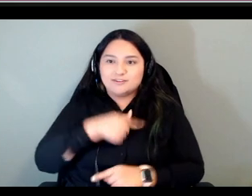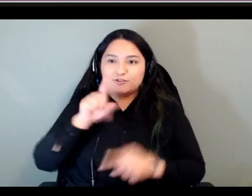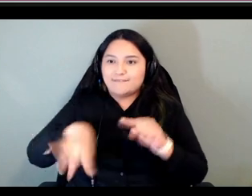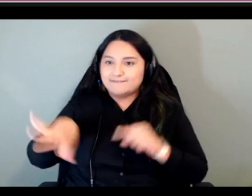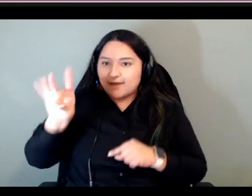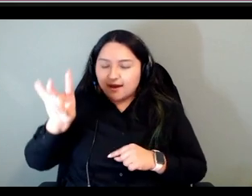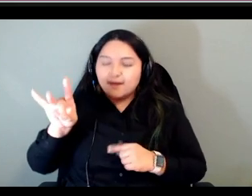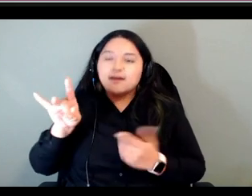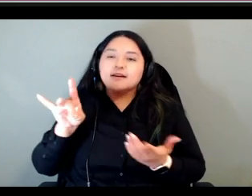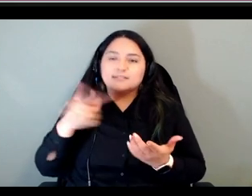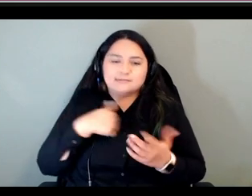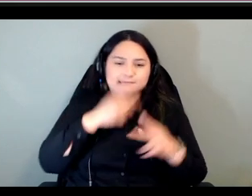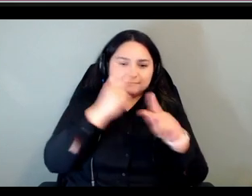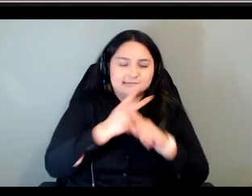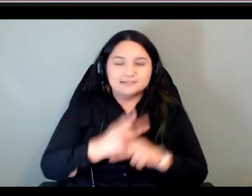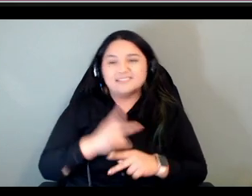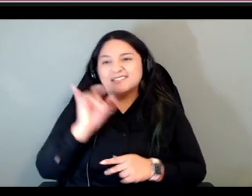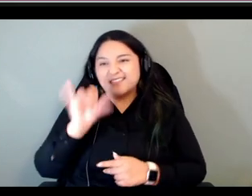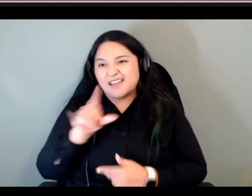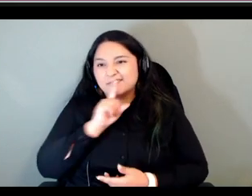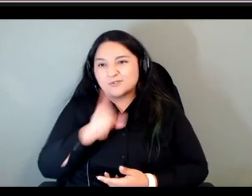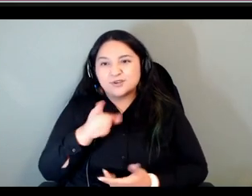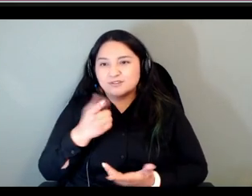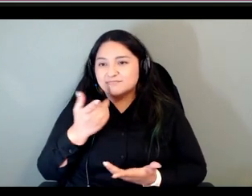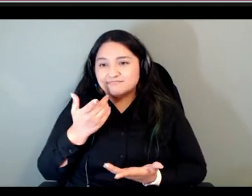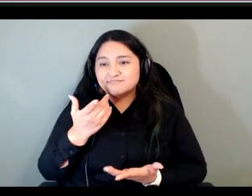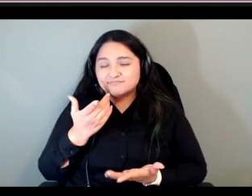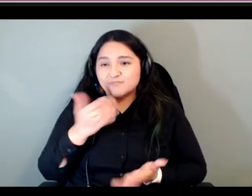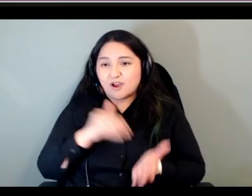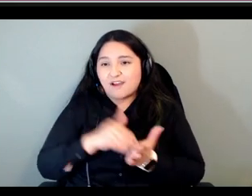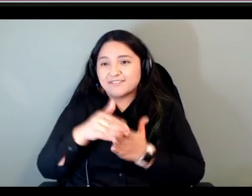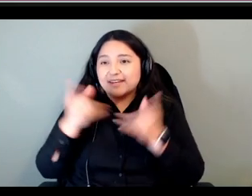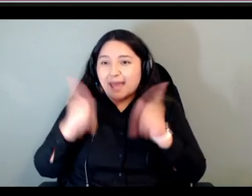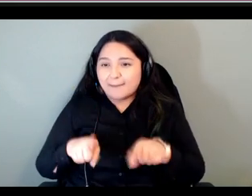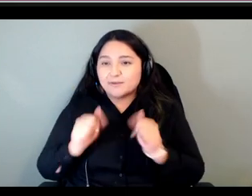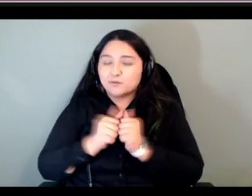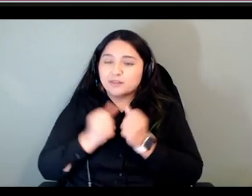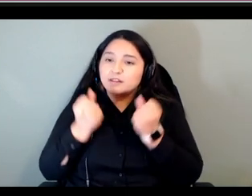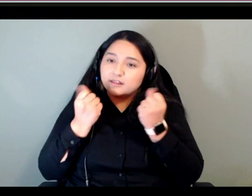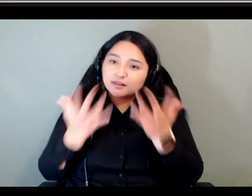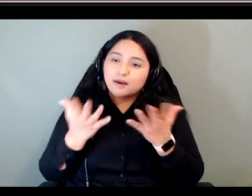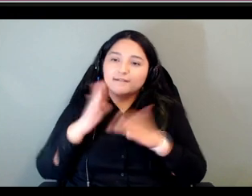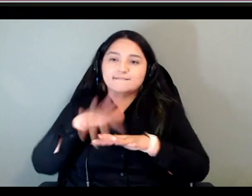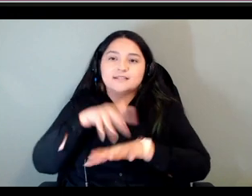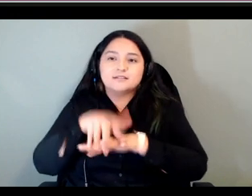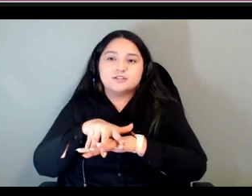that is a reality that often happens i think in uh with a lot of indigenous uh languages